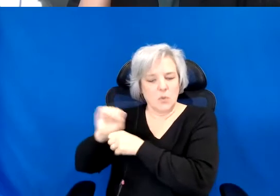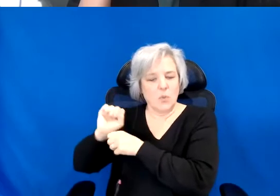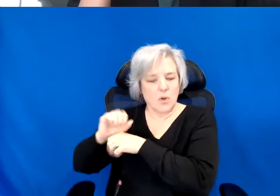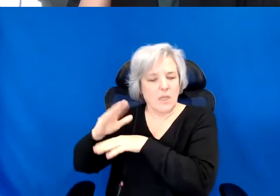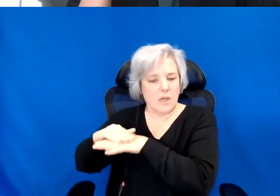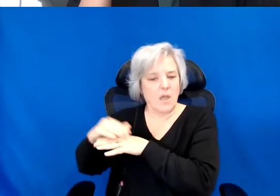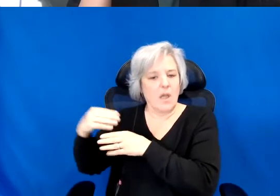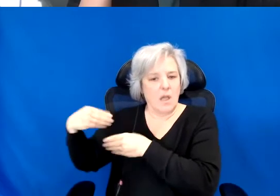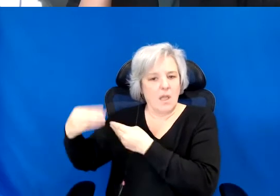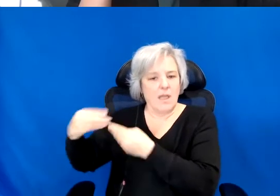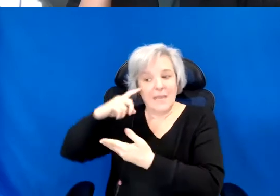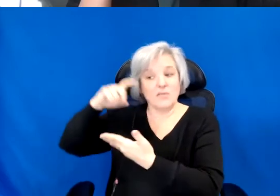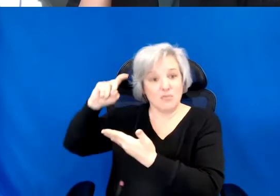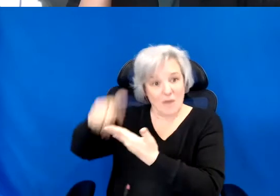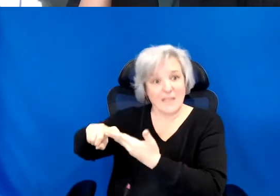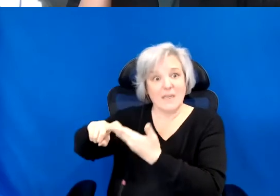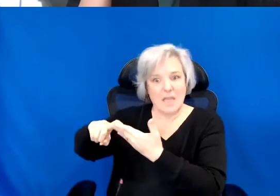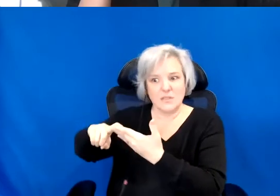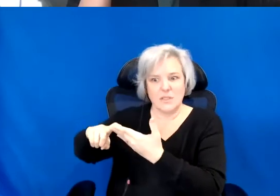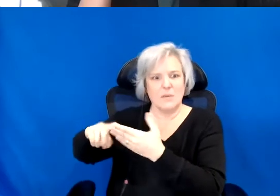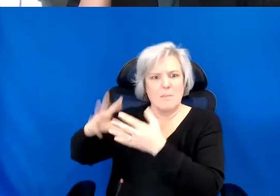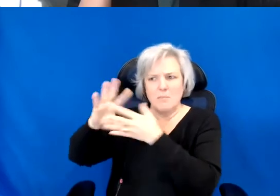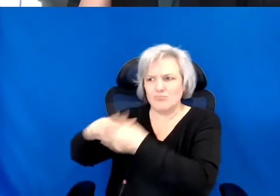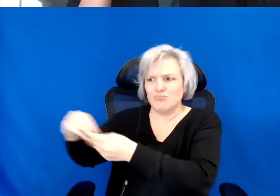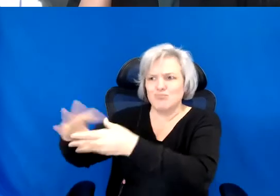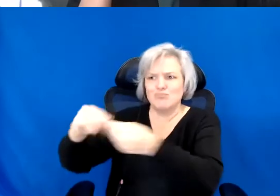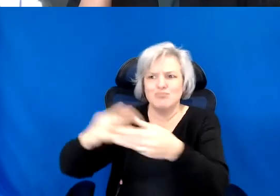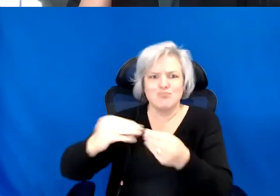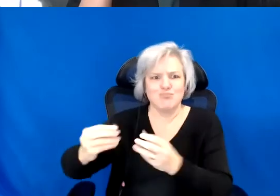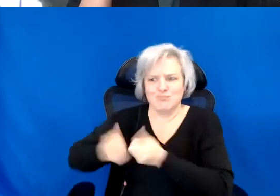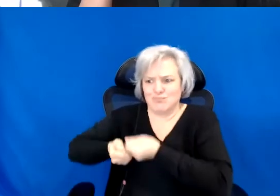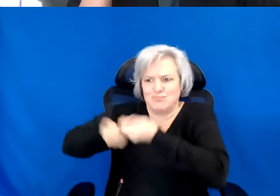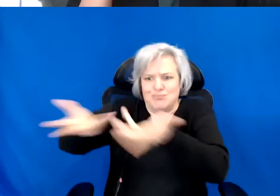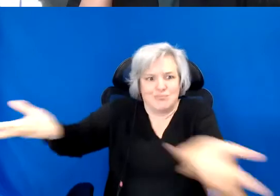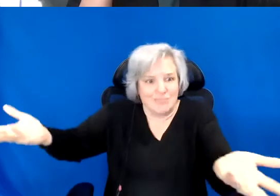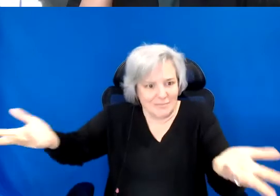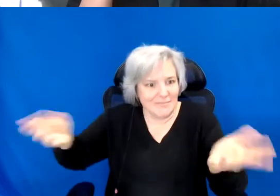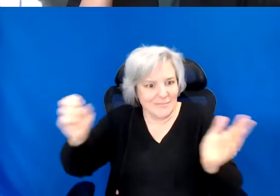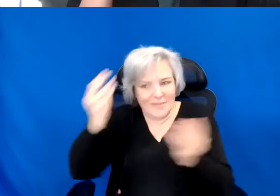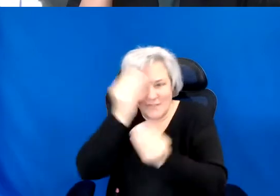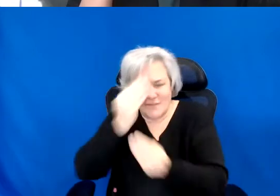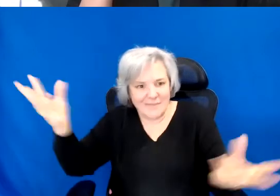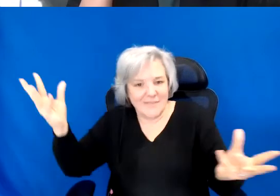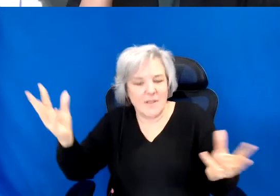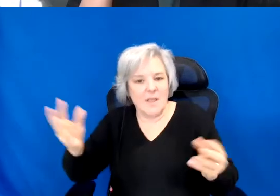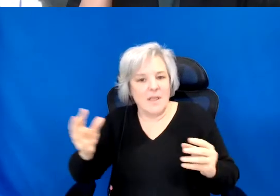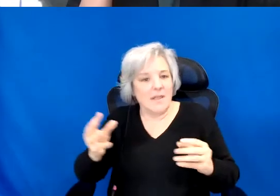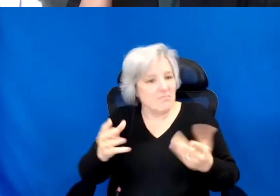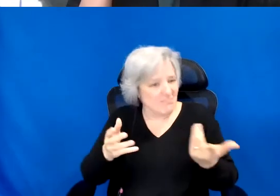of an archive of sorts, and at the same time dismantling an archive.